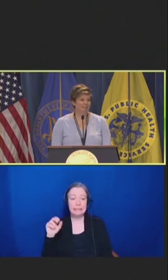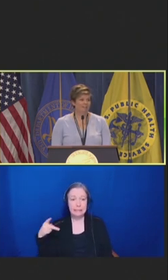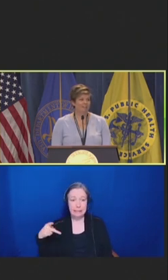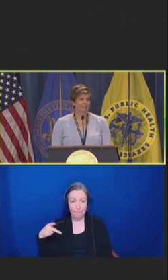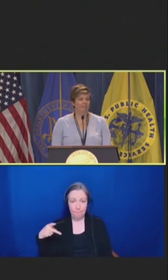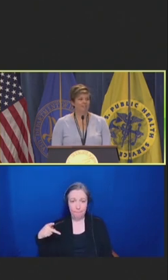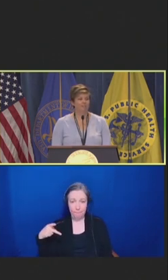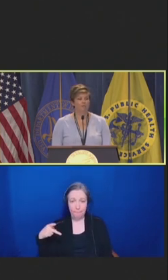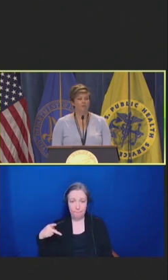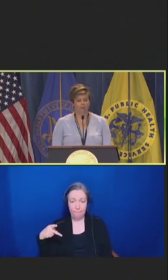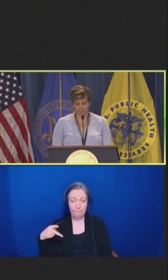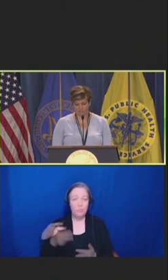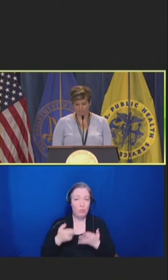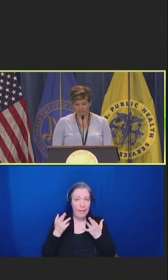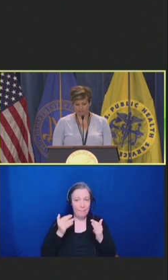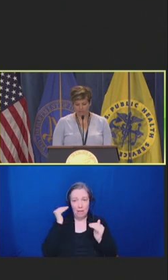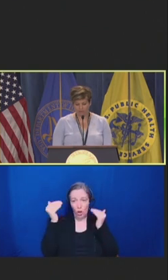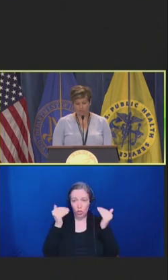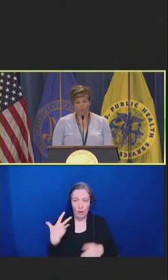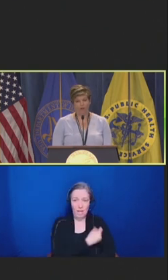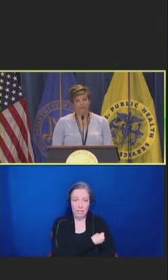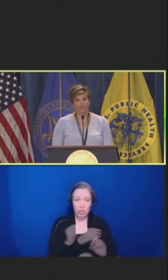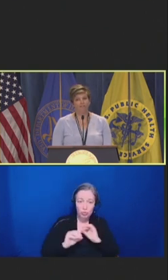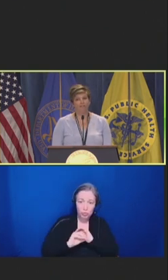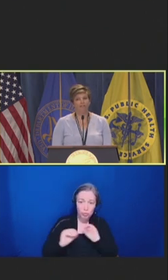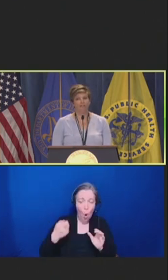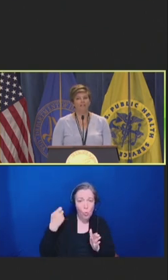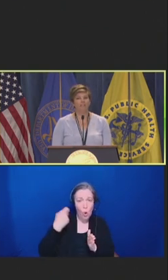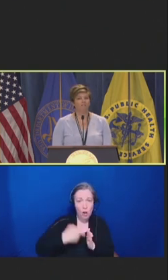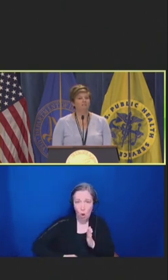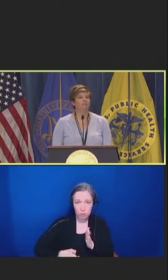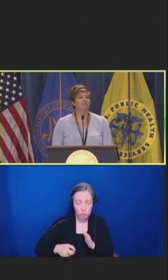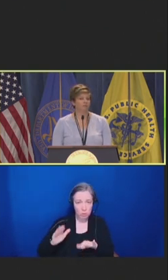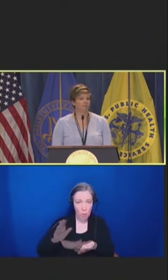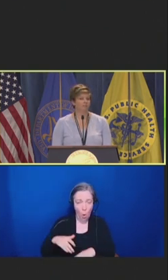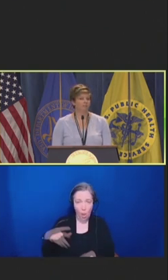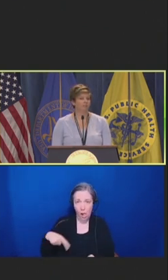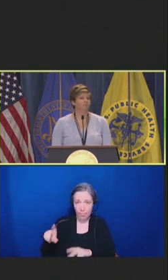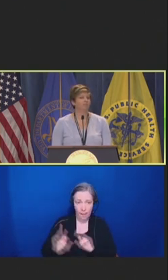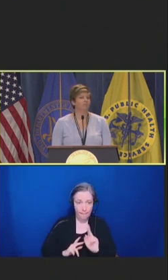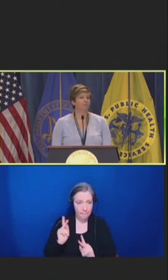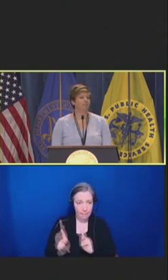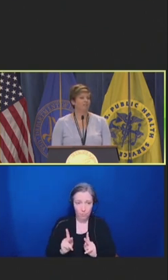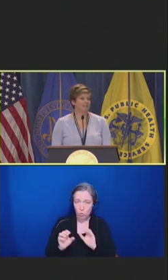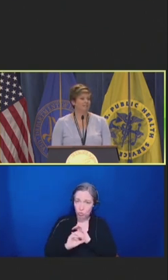And there's no cost sharing for any of the fees also associated with administering the